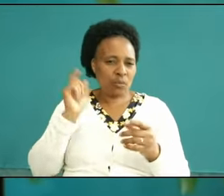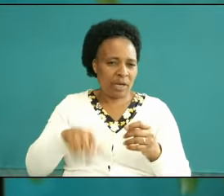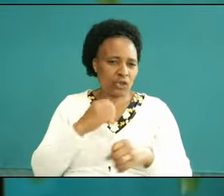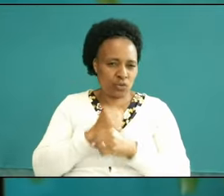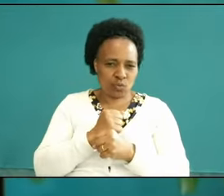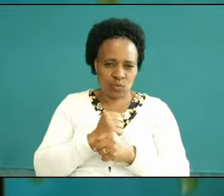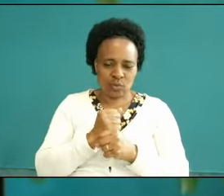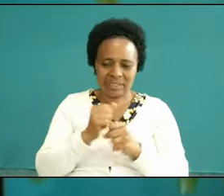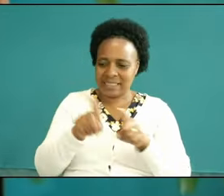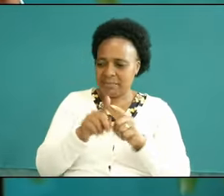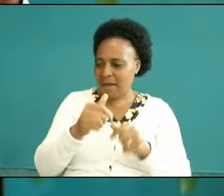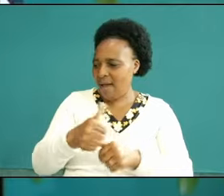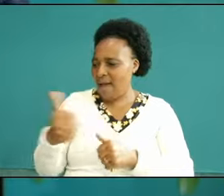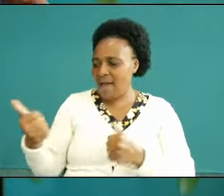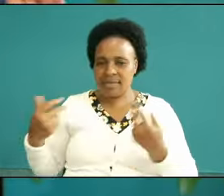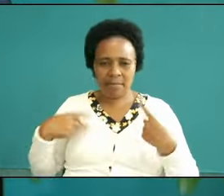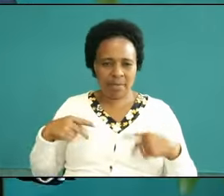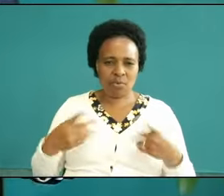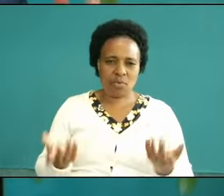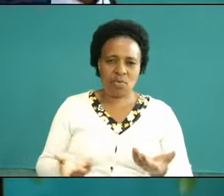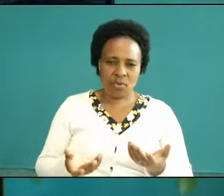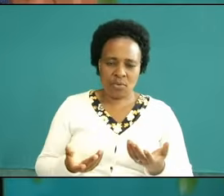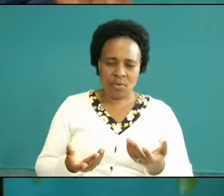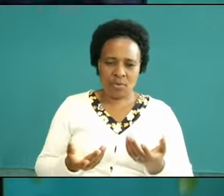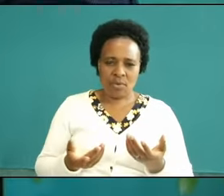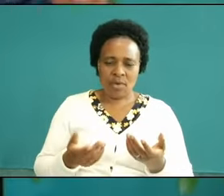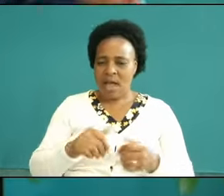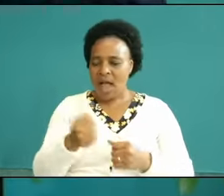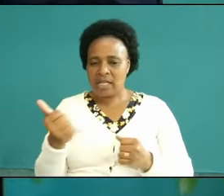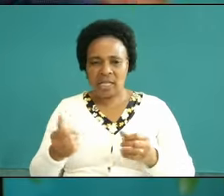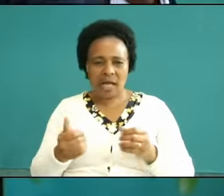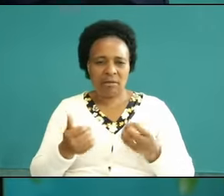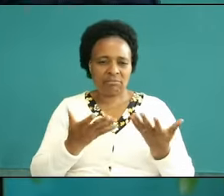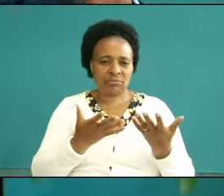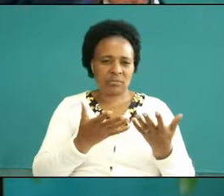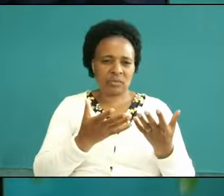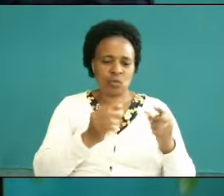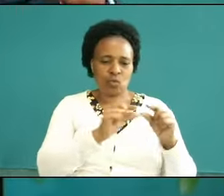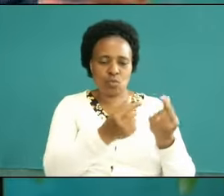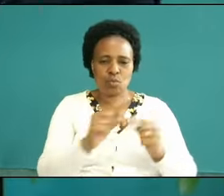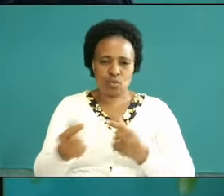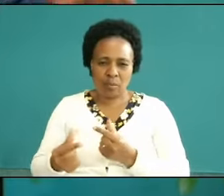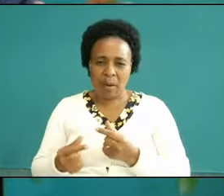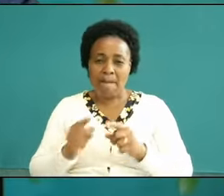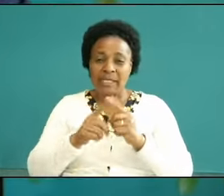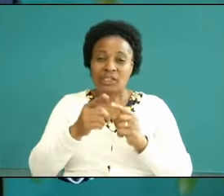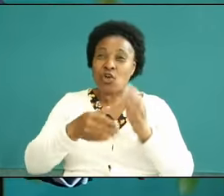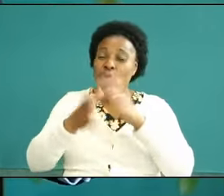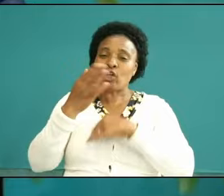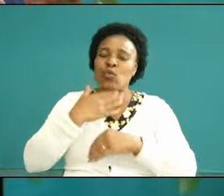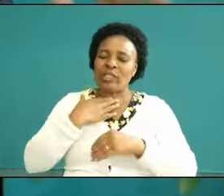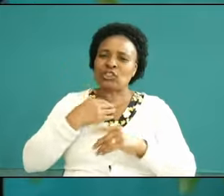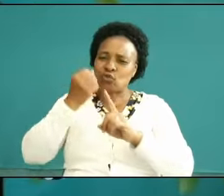fighting just like any military forces they will never go to fight without proper dress